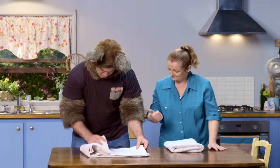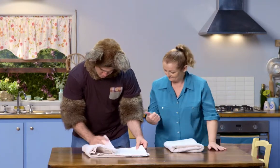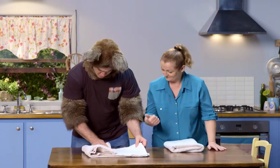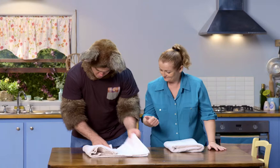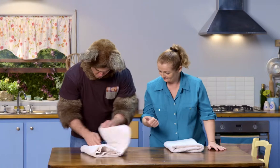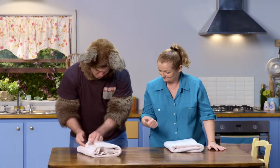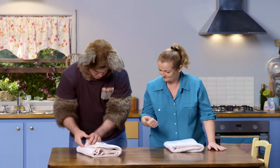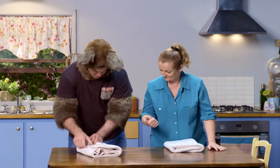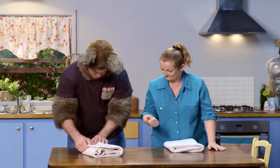Fold again.